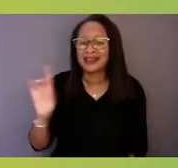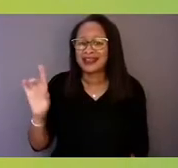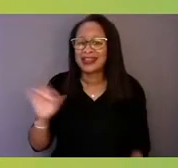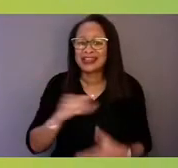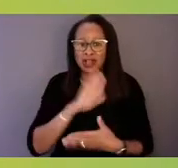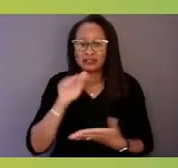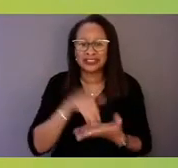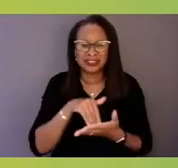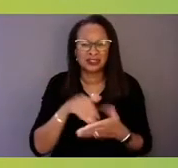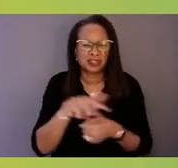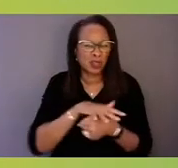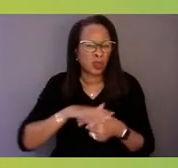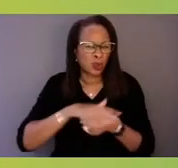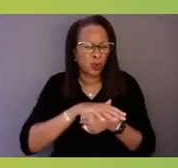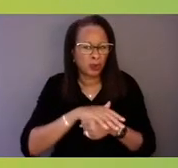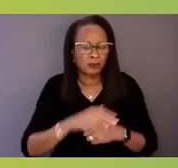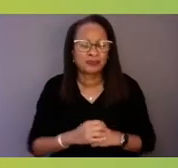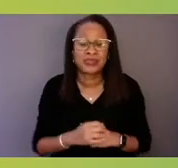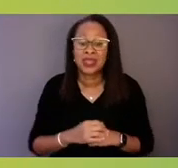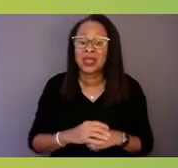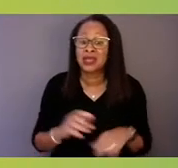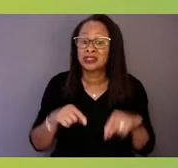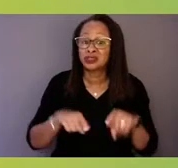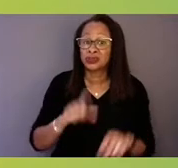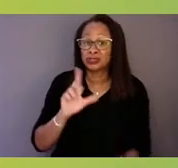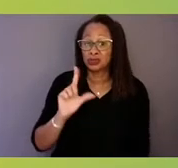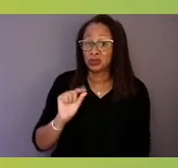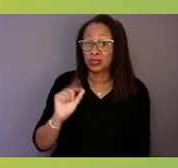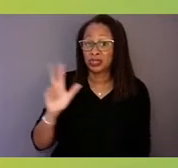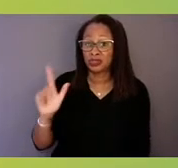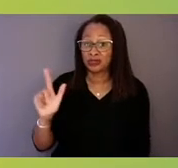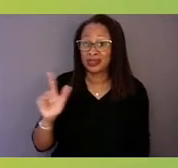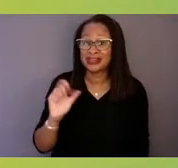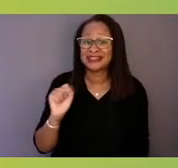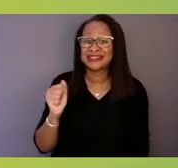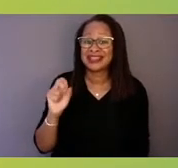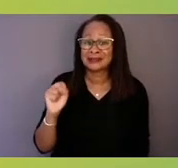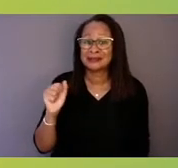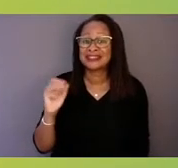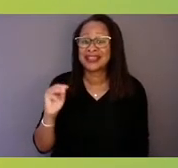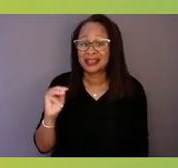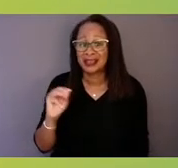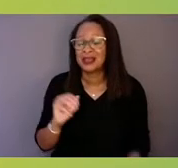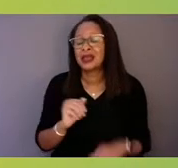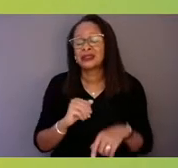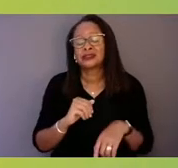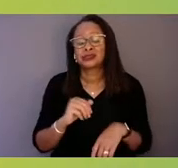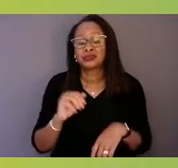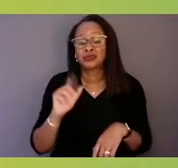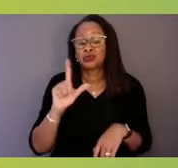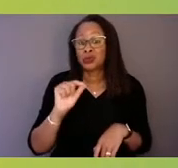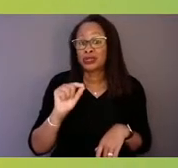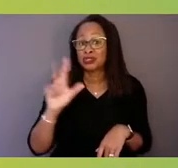And our '23 budget, our SAMHSA '23 budget also proposes new language and a new set aside